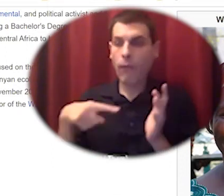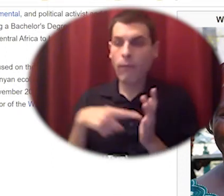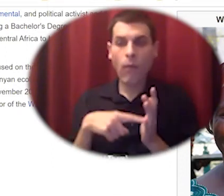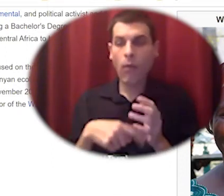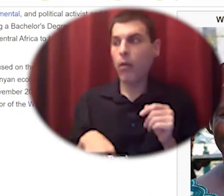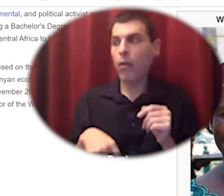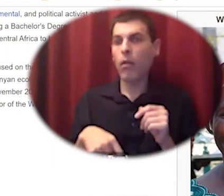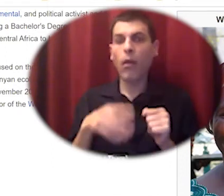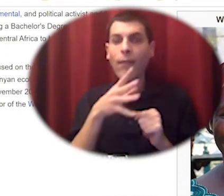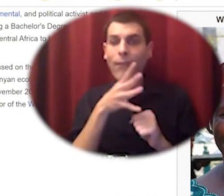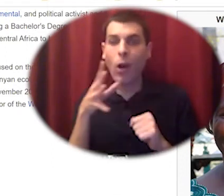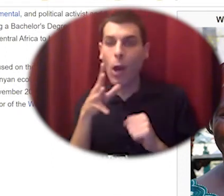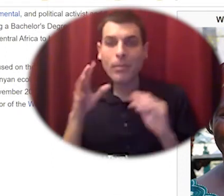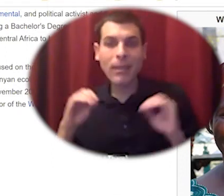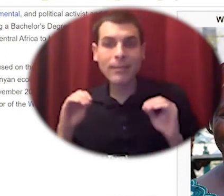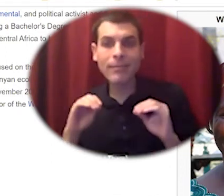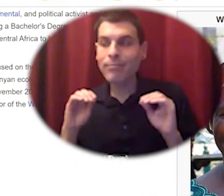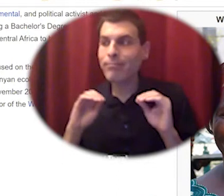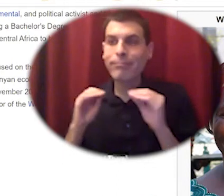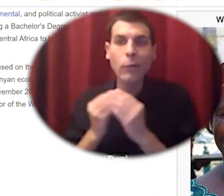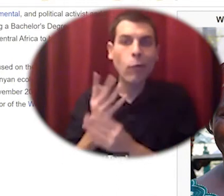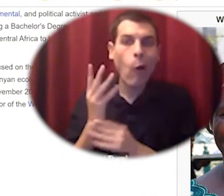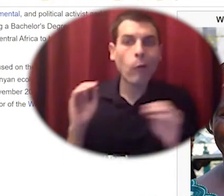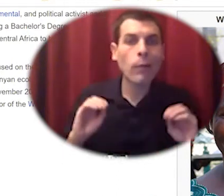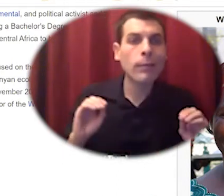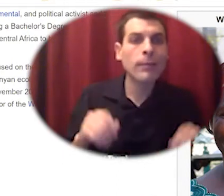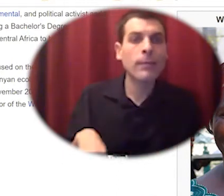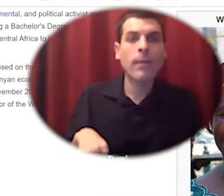terrible weather and locusts this year